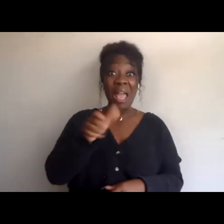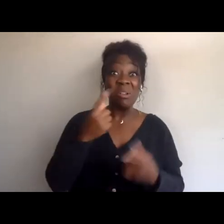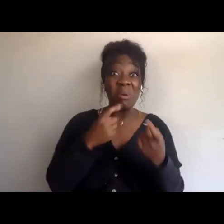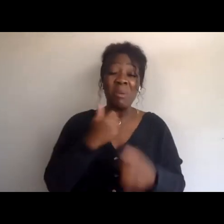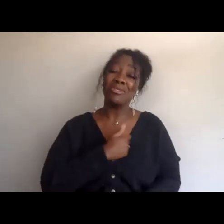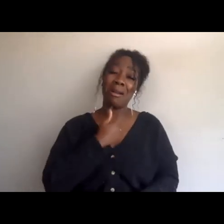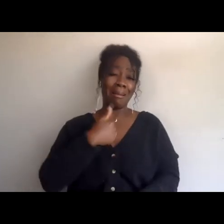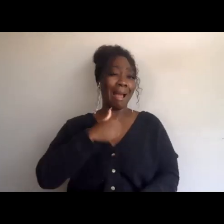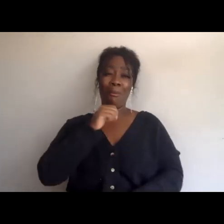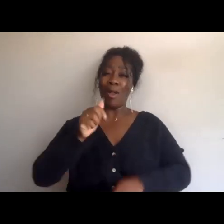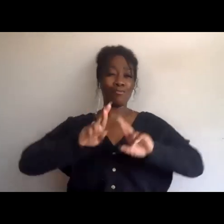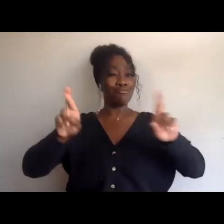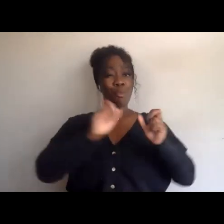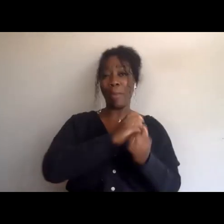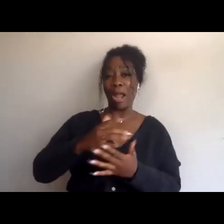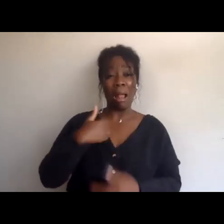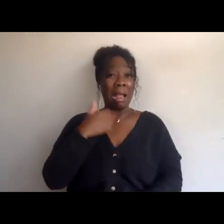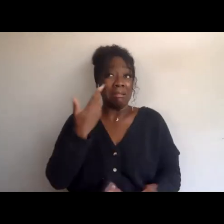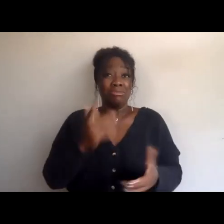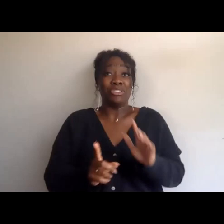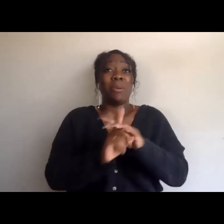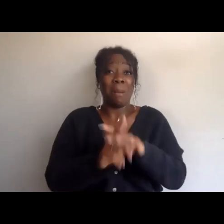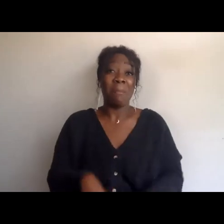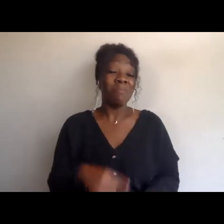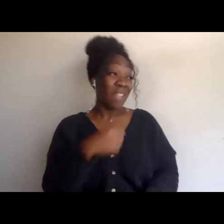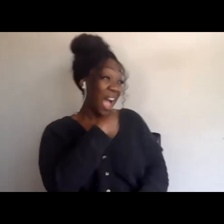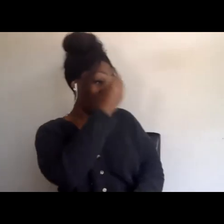[Melina] I told you. Yeah you did, but I didn't.